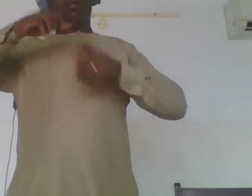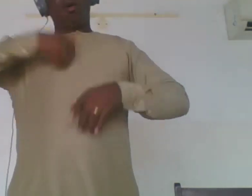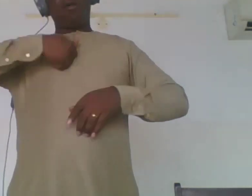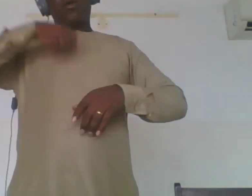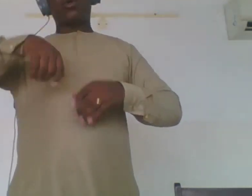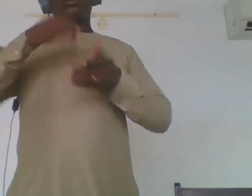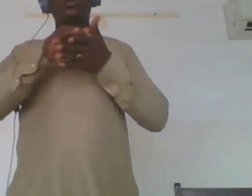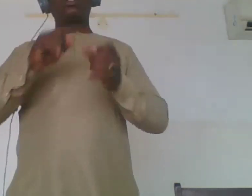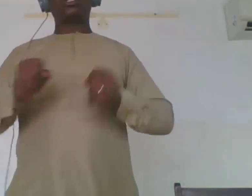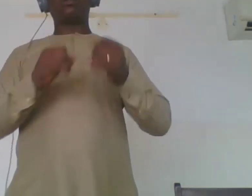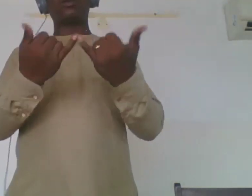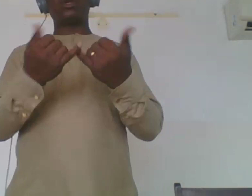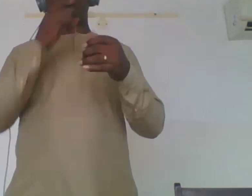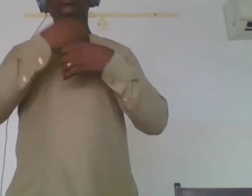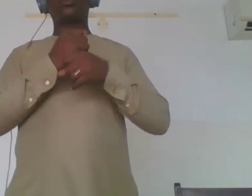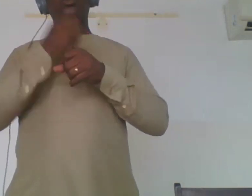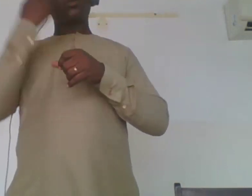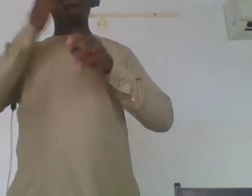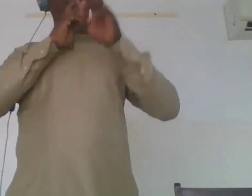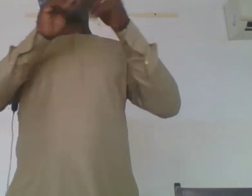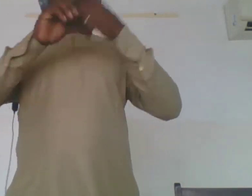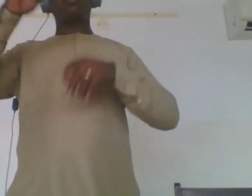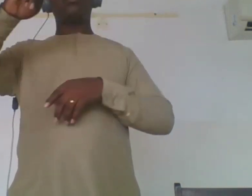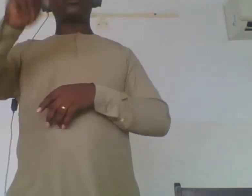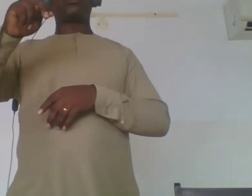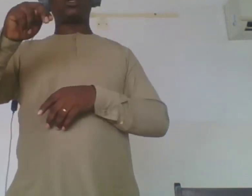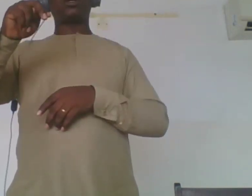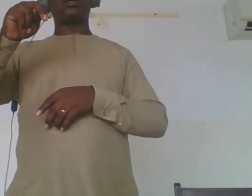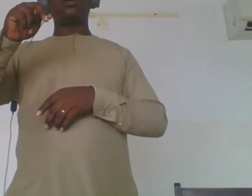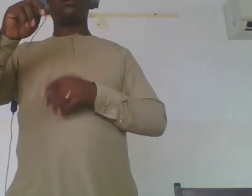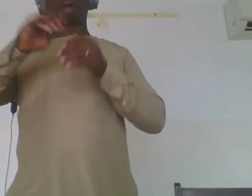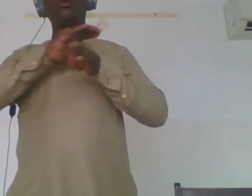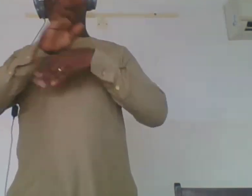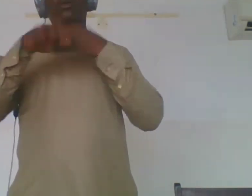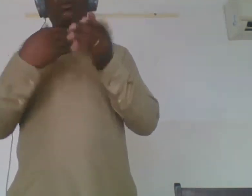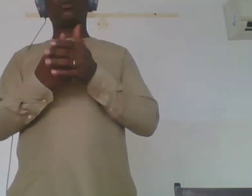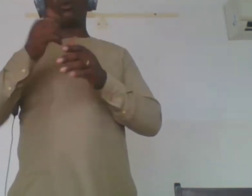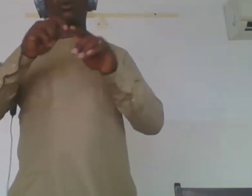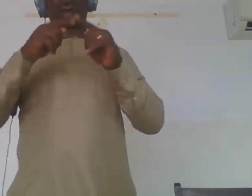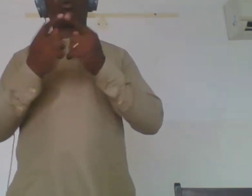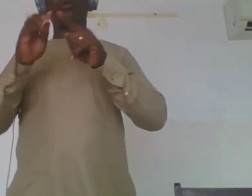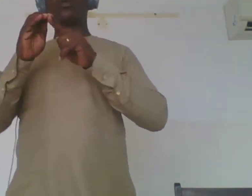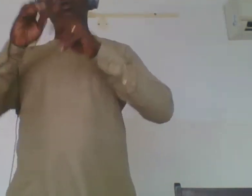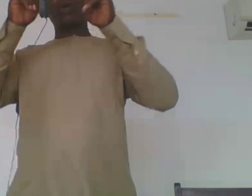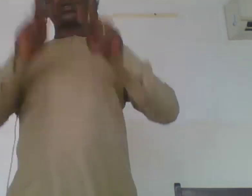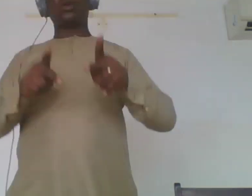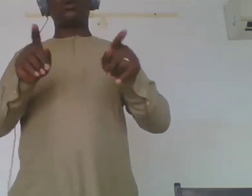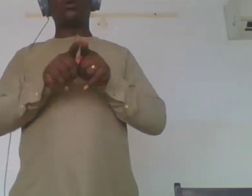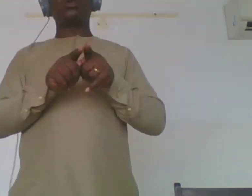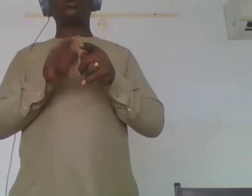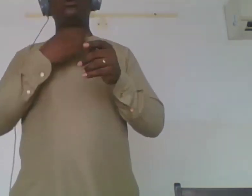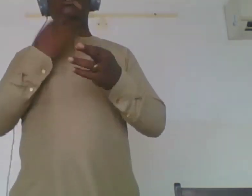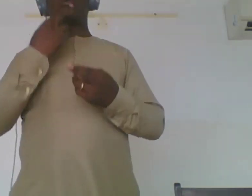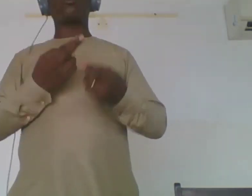suit every type of of disab every type of personality so that everyone can feel